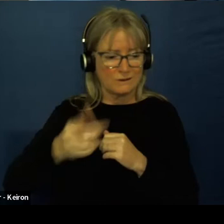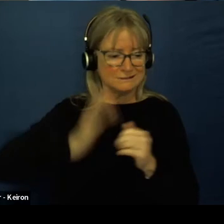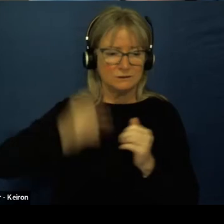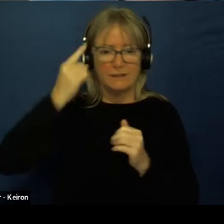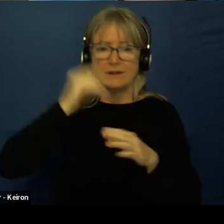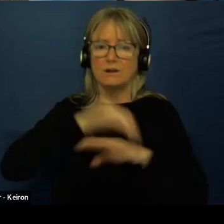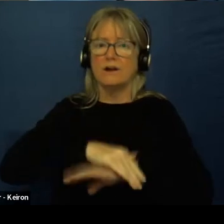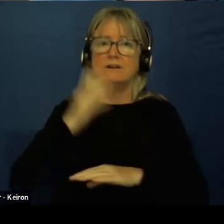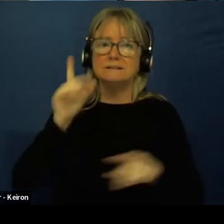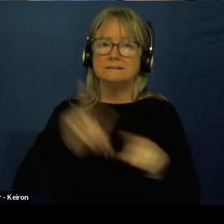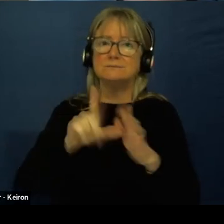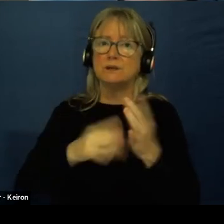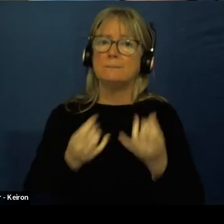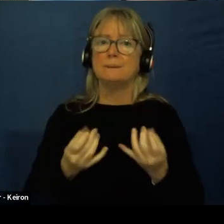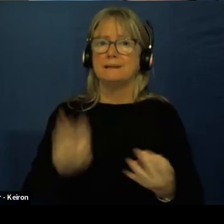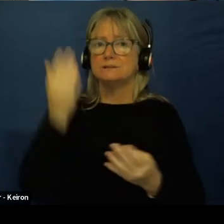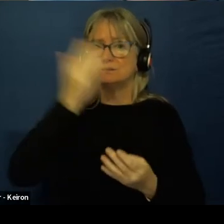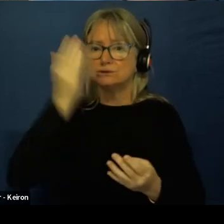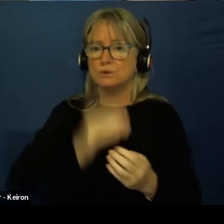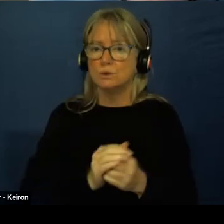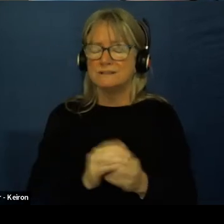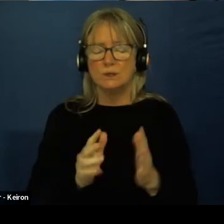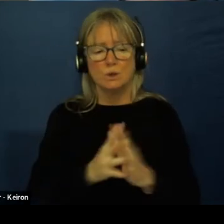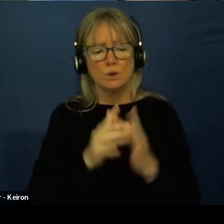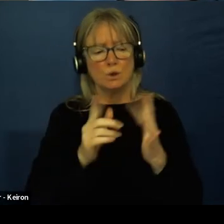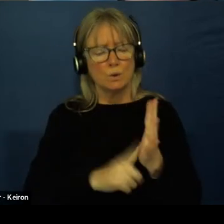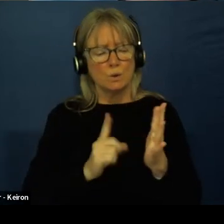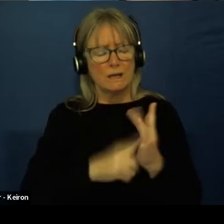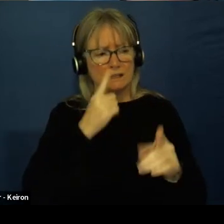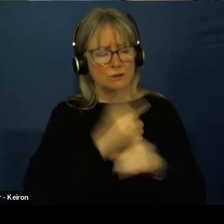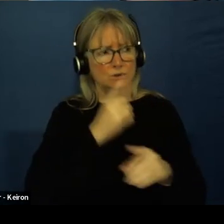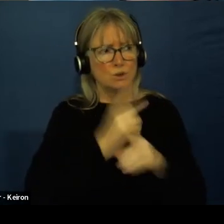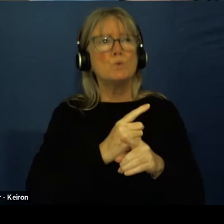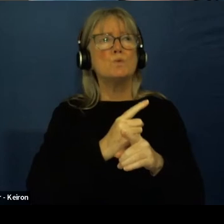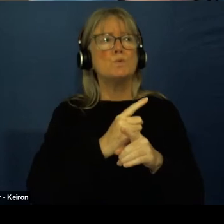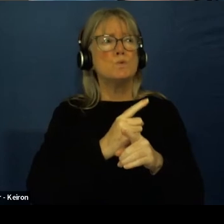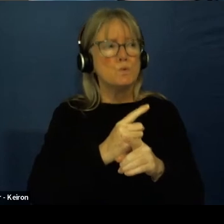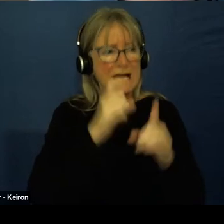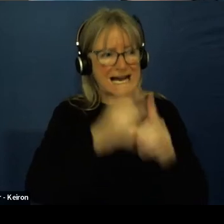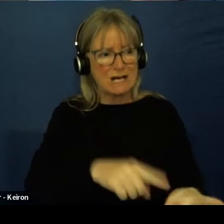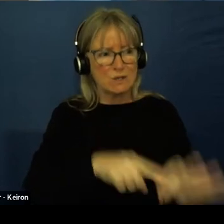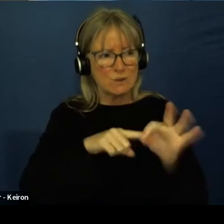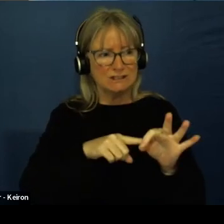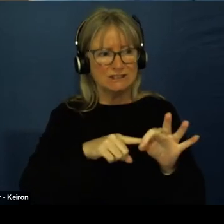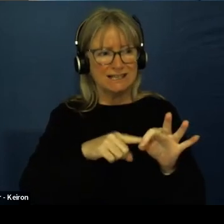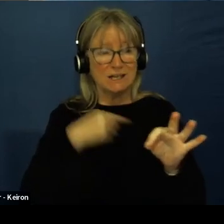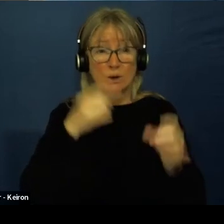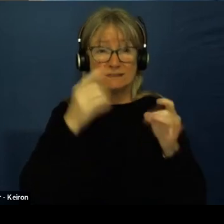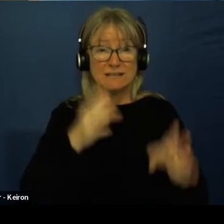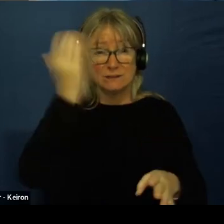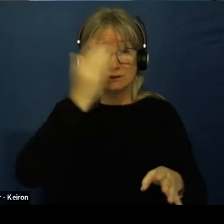Okay, okay, this is, this is a hard one because I'll have to think, because I started school 14 years ago.